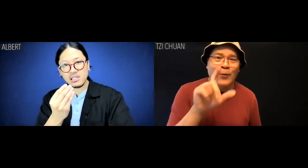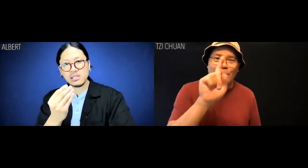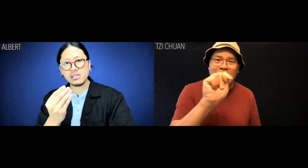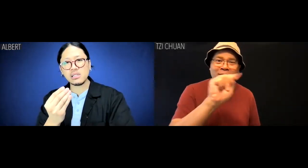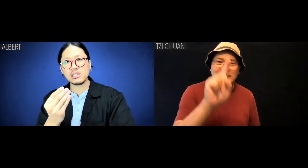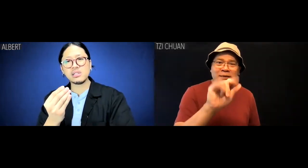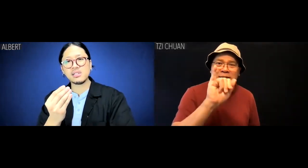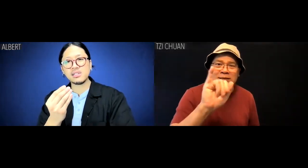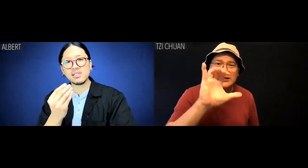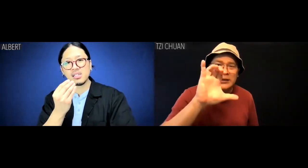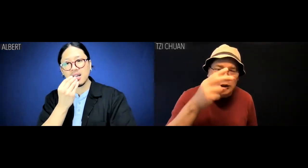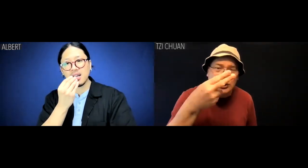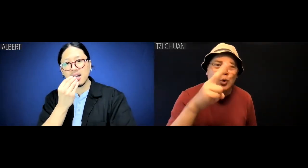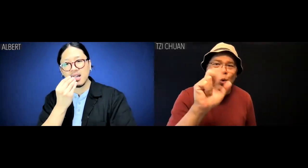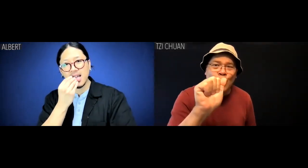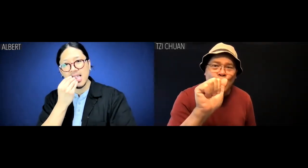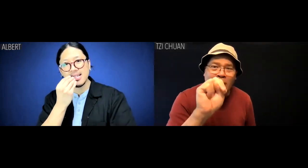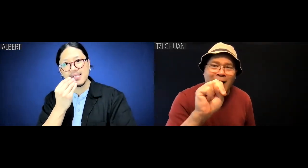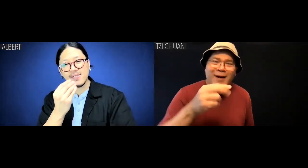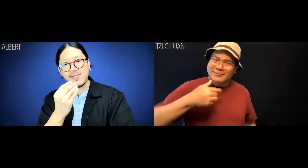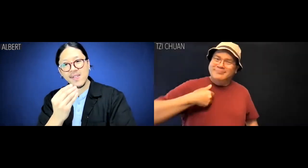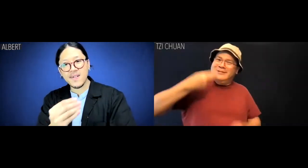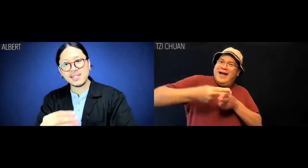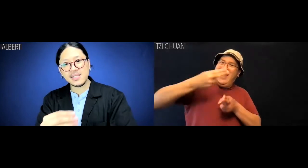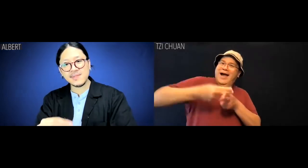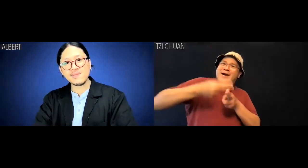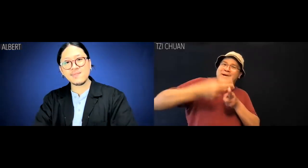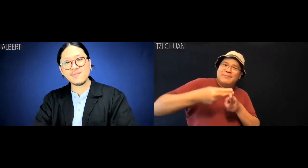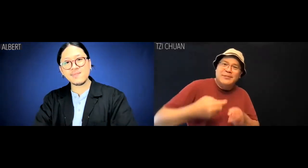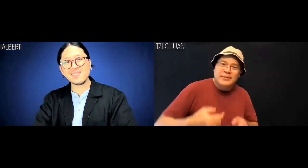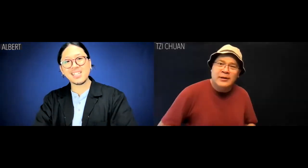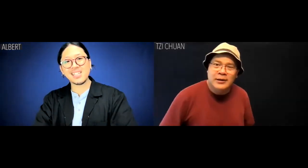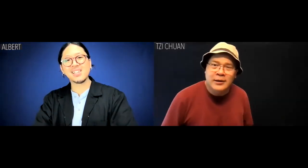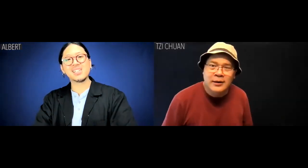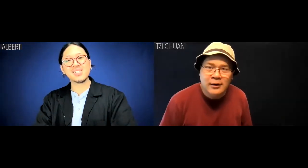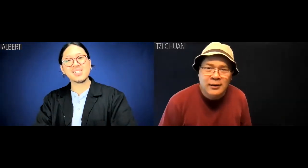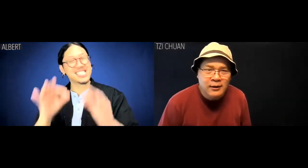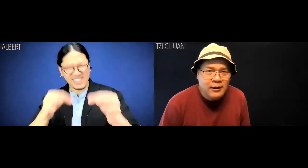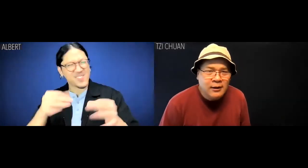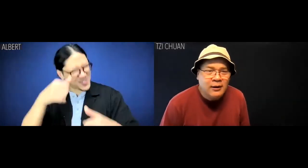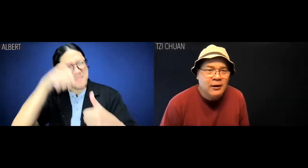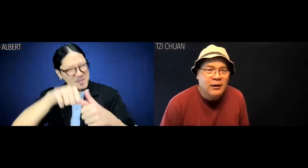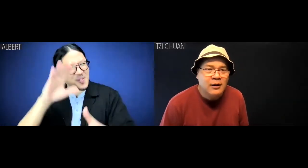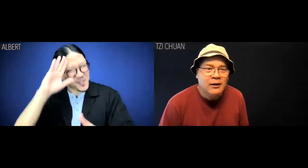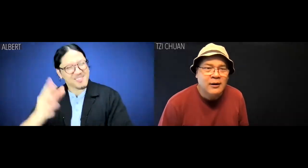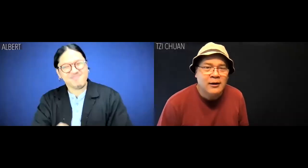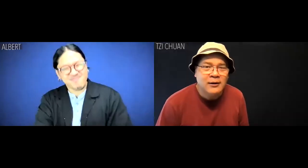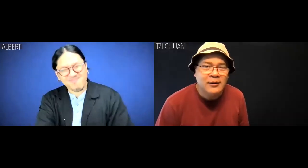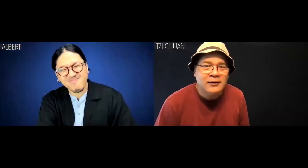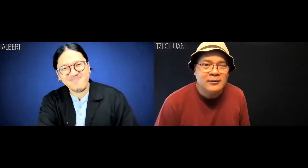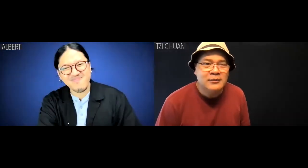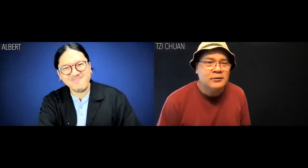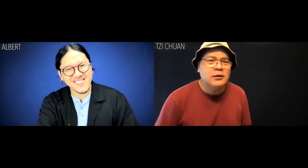Tzi Chuan is my name. Albert: I will definitely remember that.